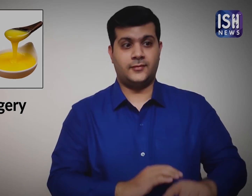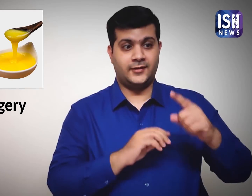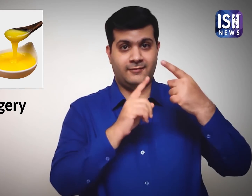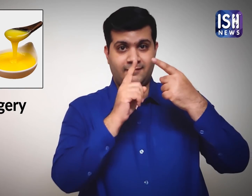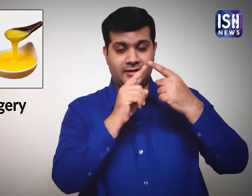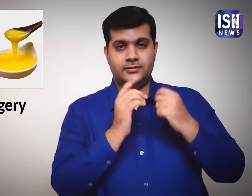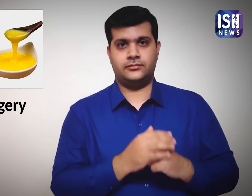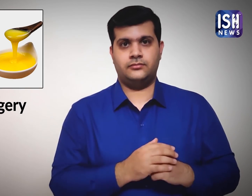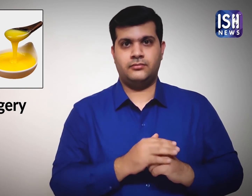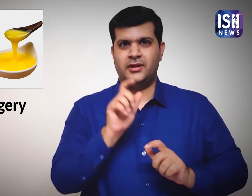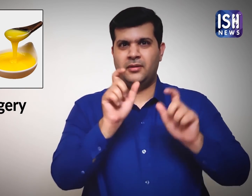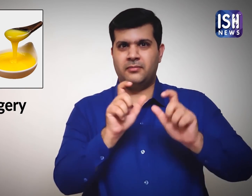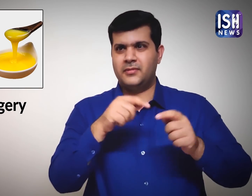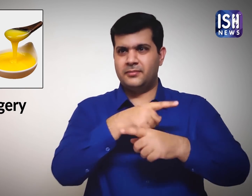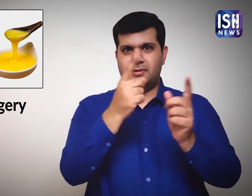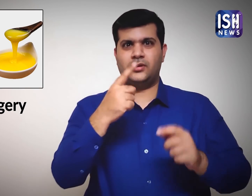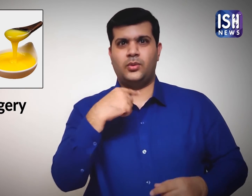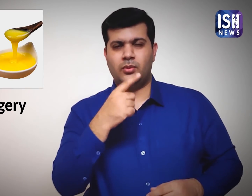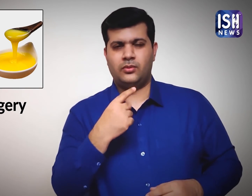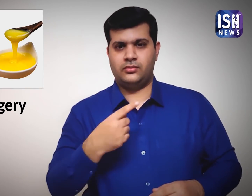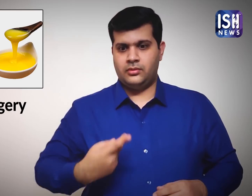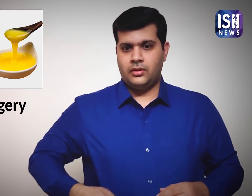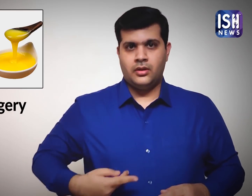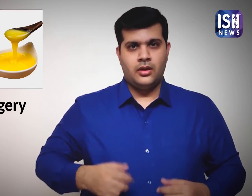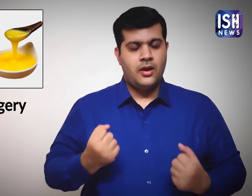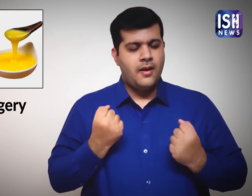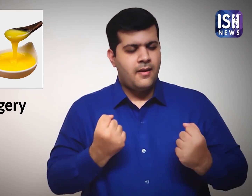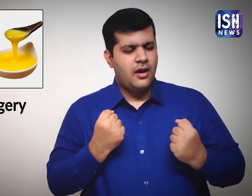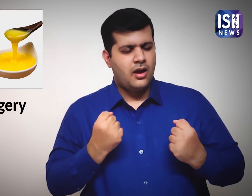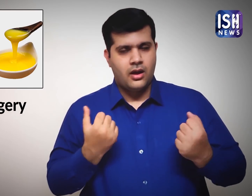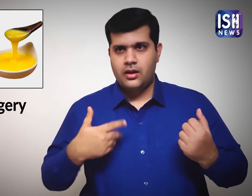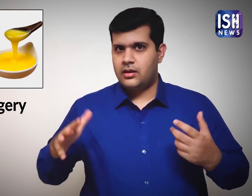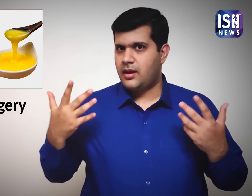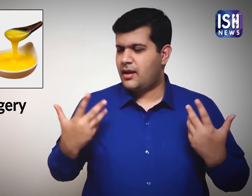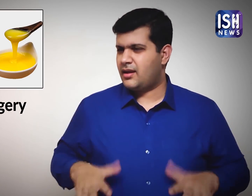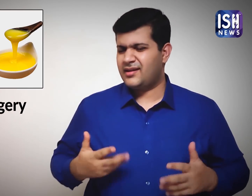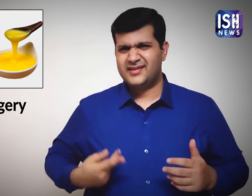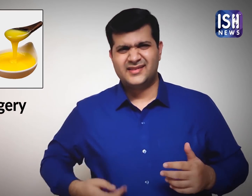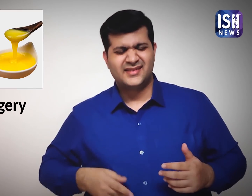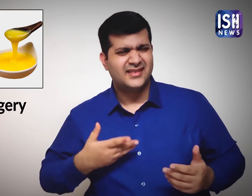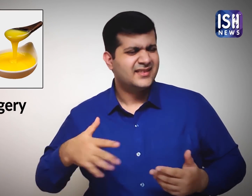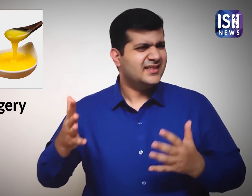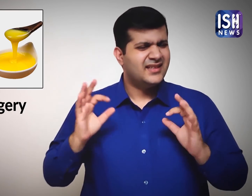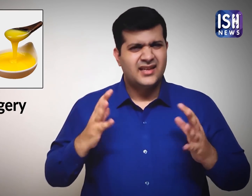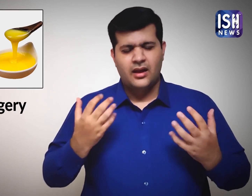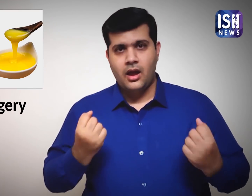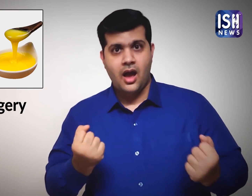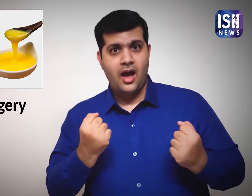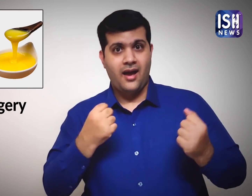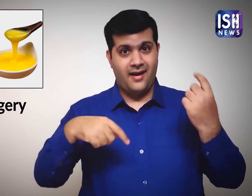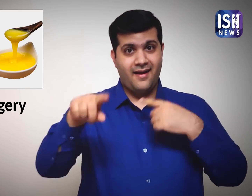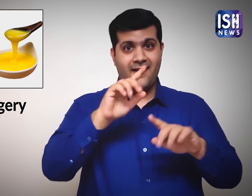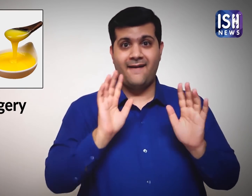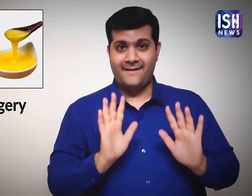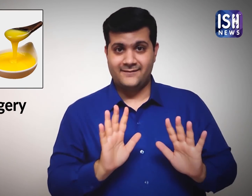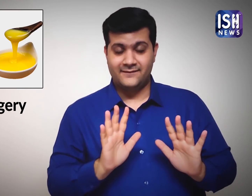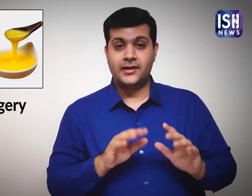Many people have constipation problems.